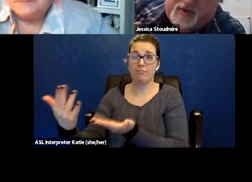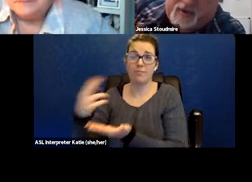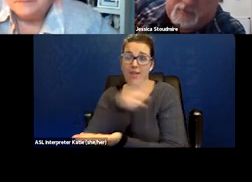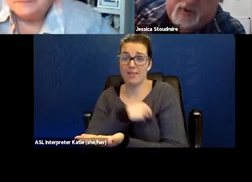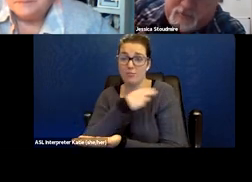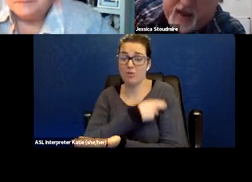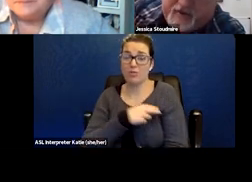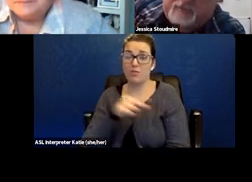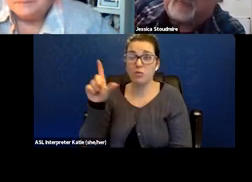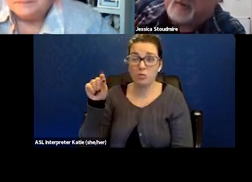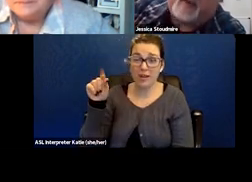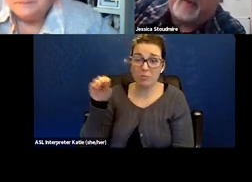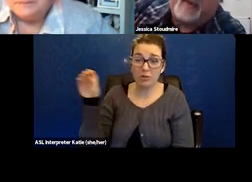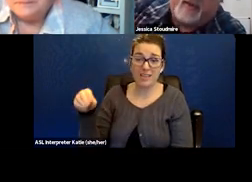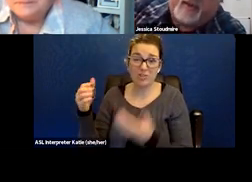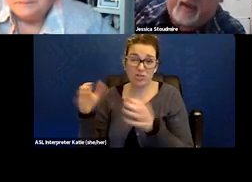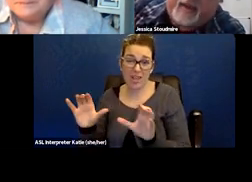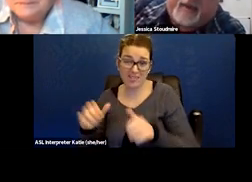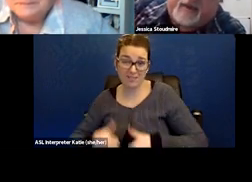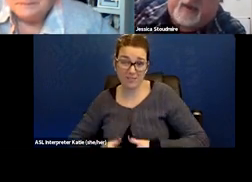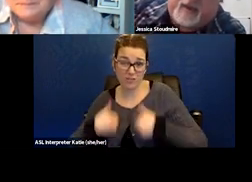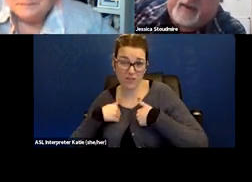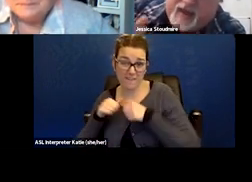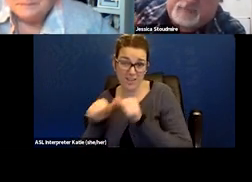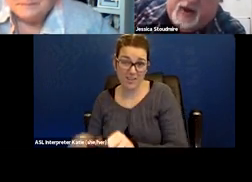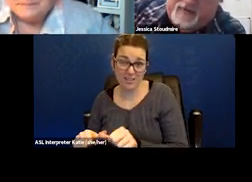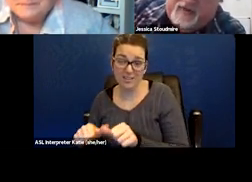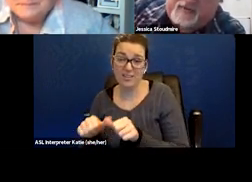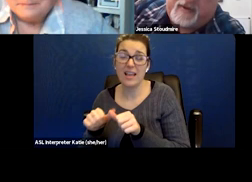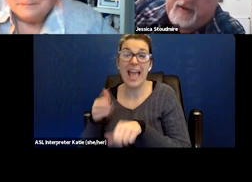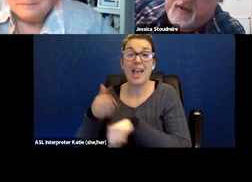but pretty banged up from it and in that process,